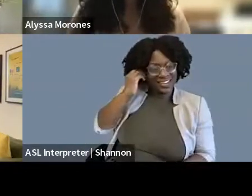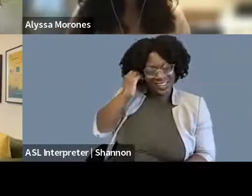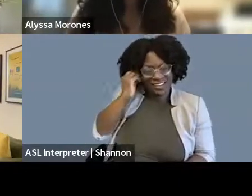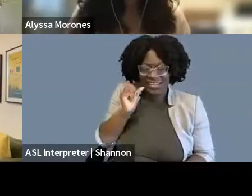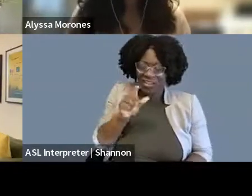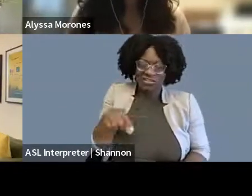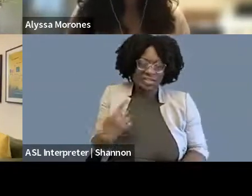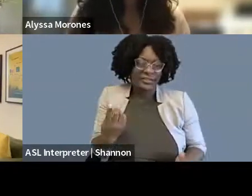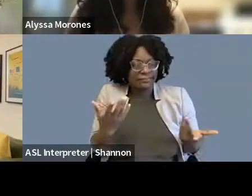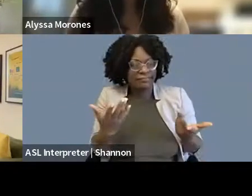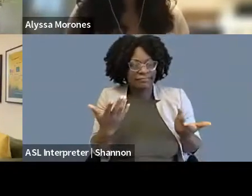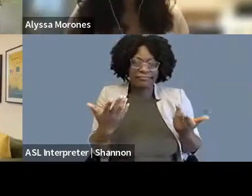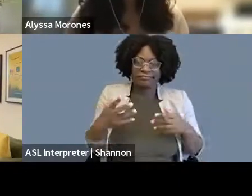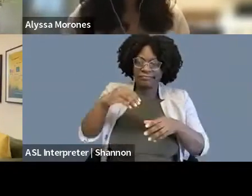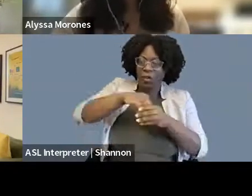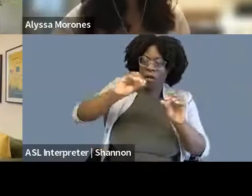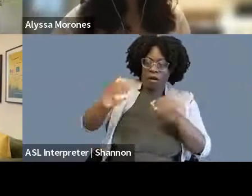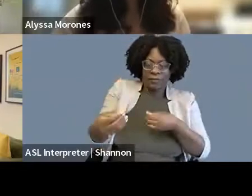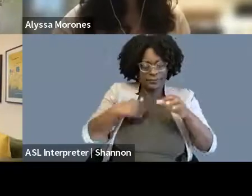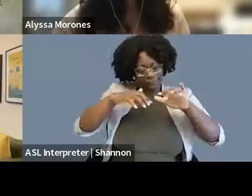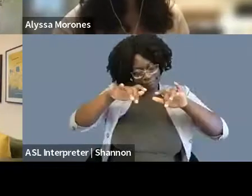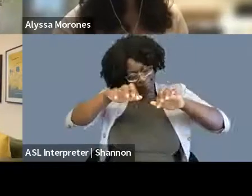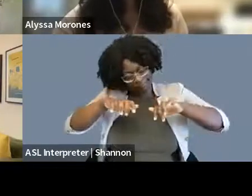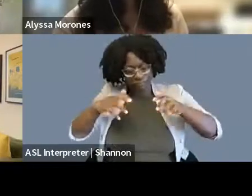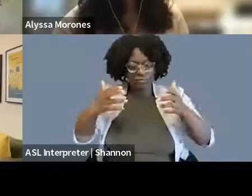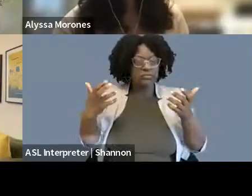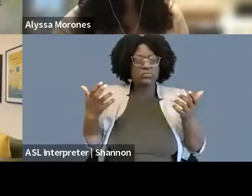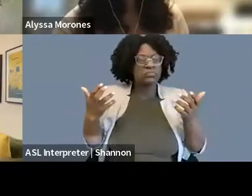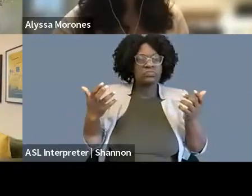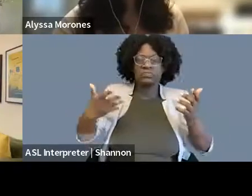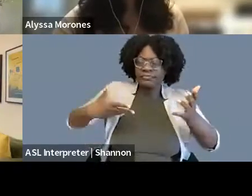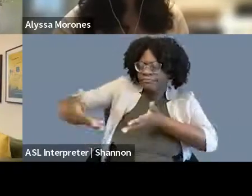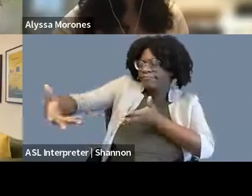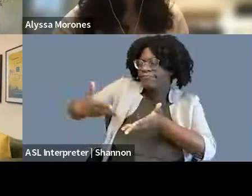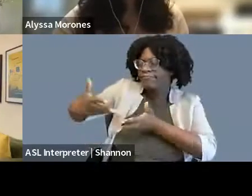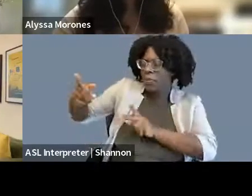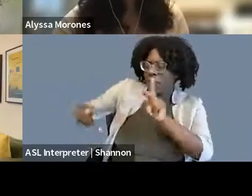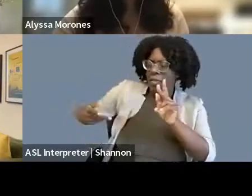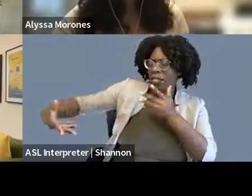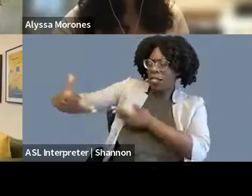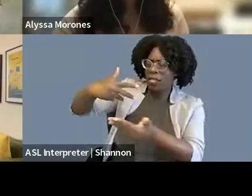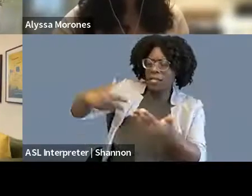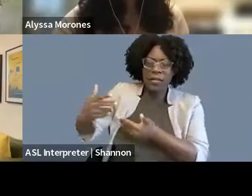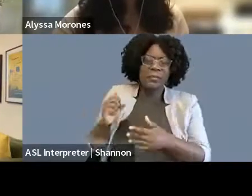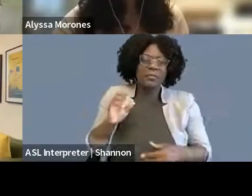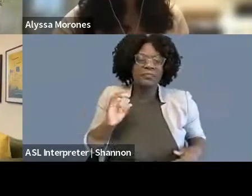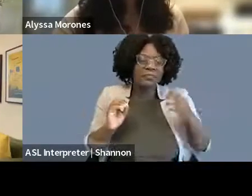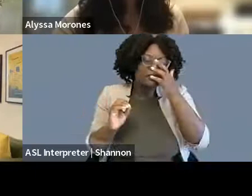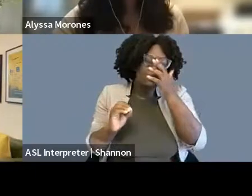that I was helping with my work. And so SPLC obviously really lets me do that. So I think for me, that was important